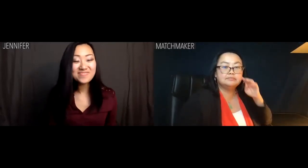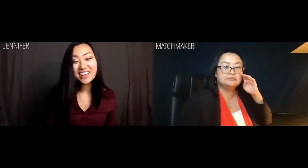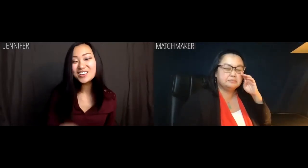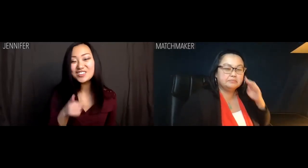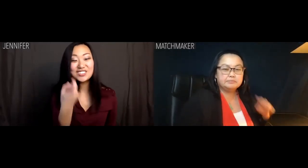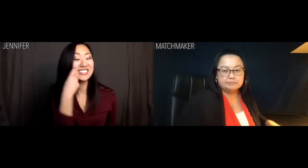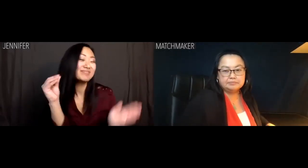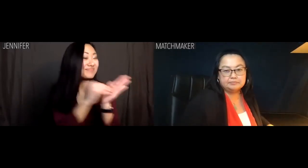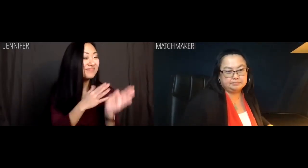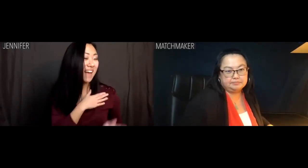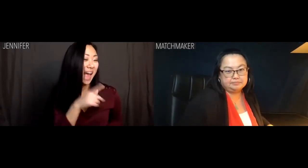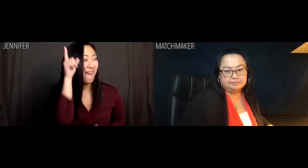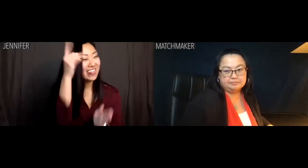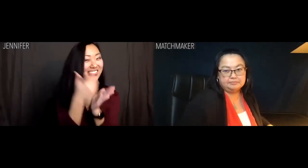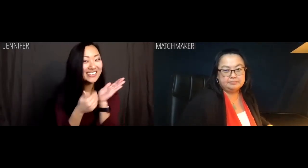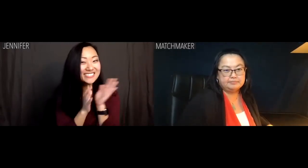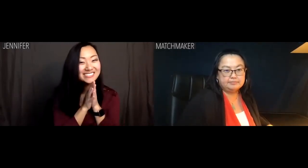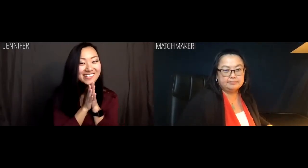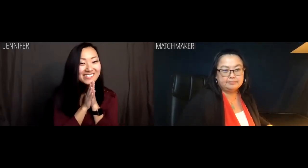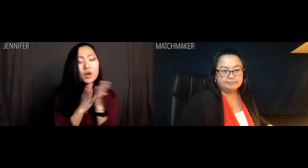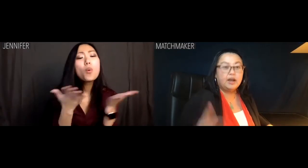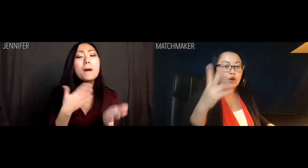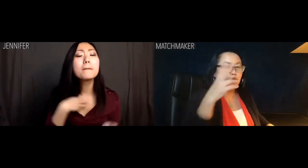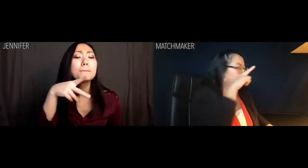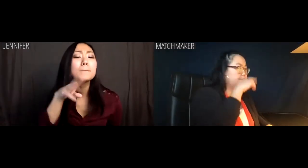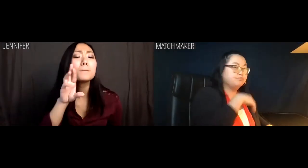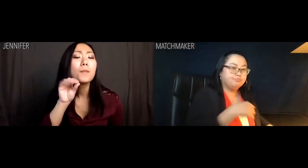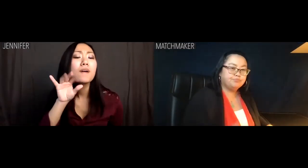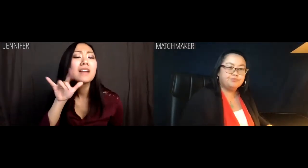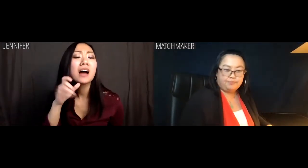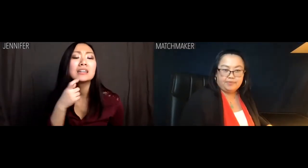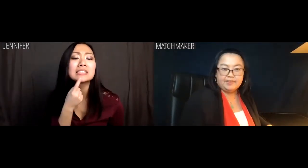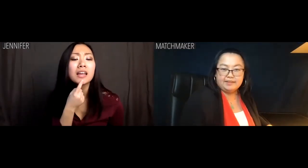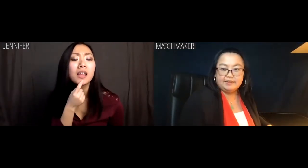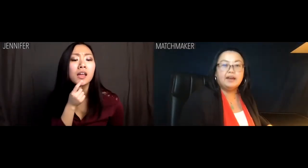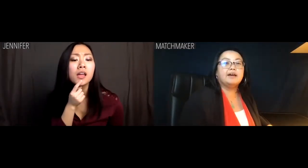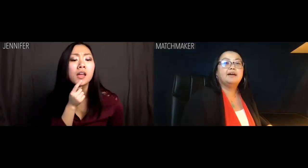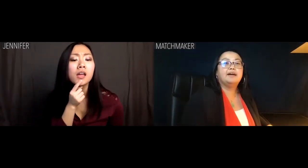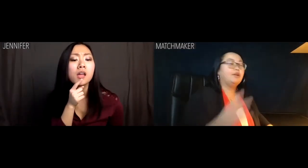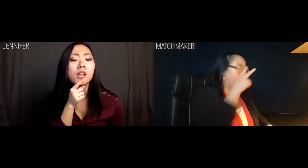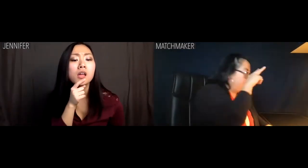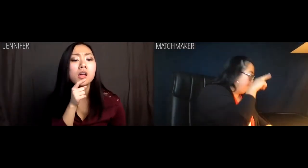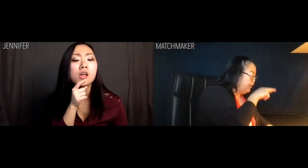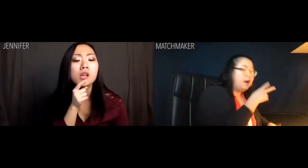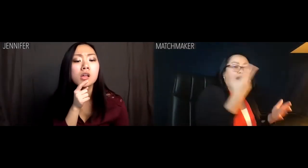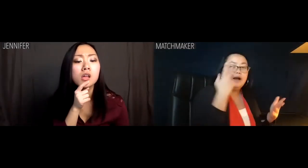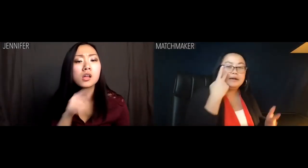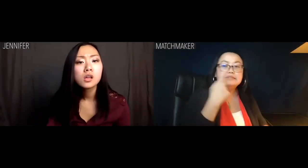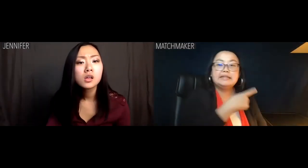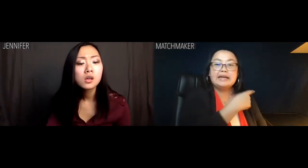Jennifer: Lady, you just made it onto my list to turn ons. What does my profile say? Matchmaker: Let's see.